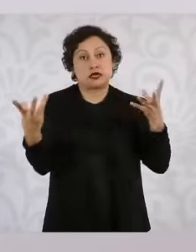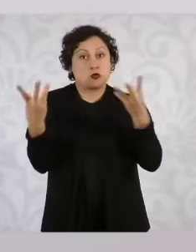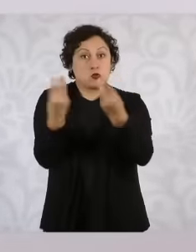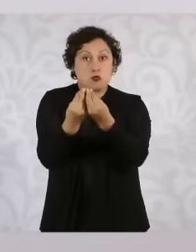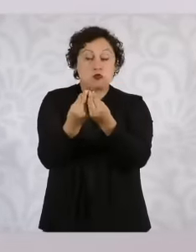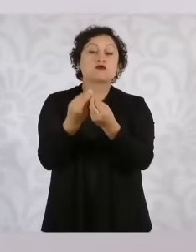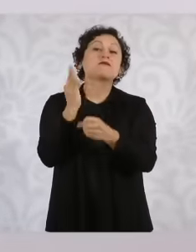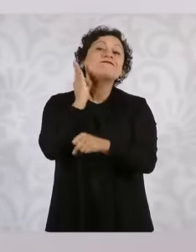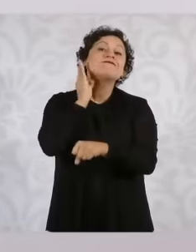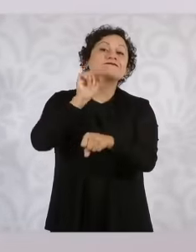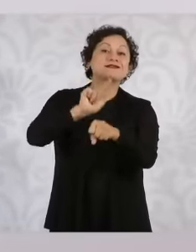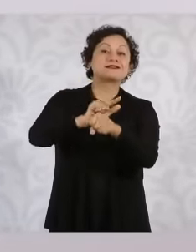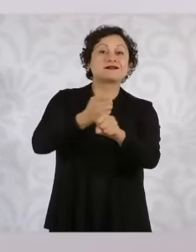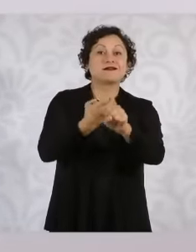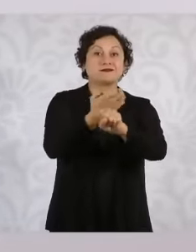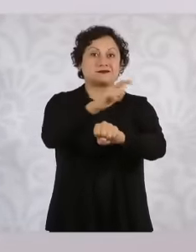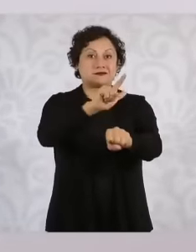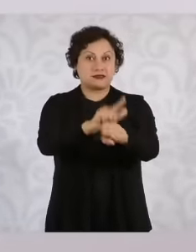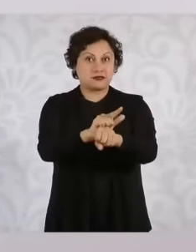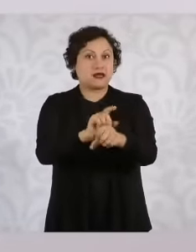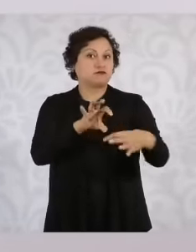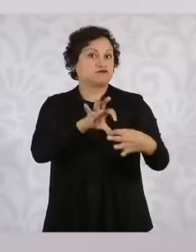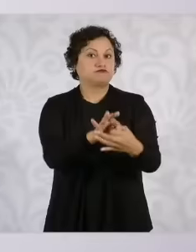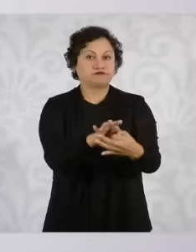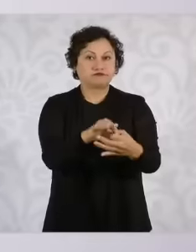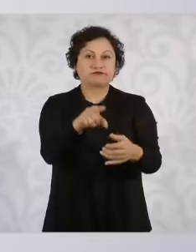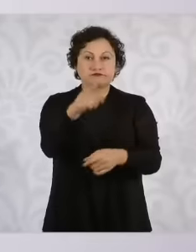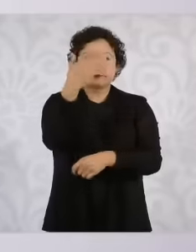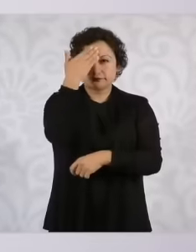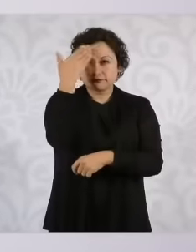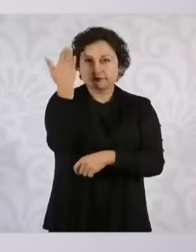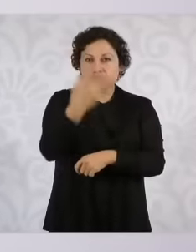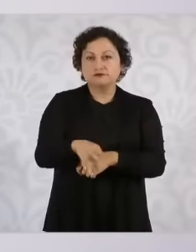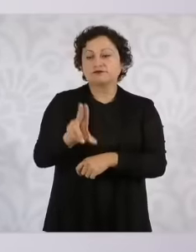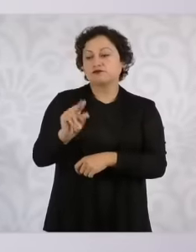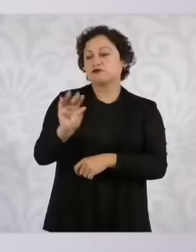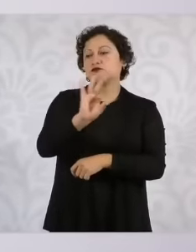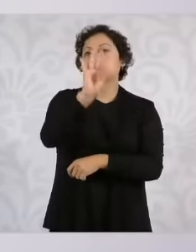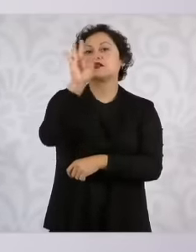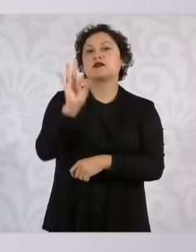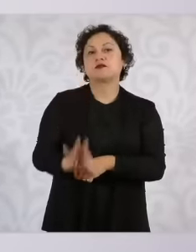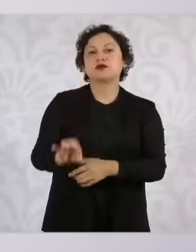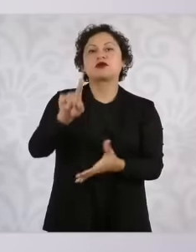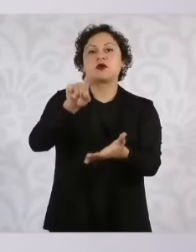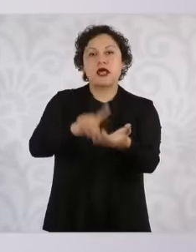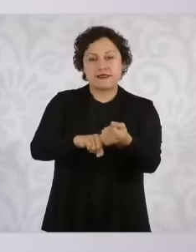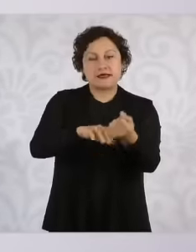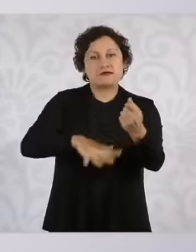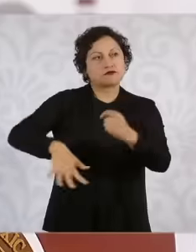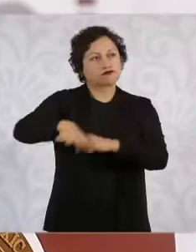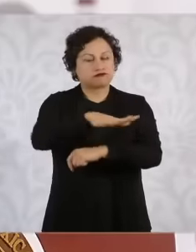local prosecutors since, as you know, 80% of the crimes that are committed are common law, said model.